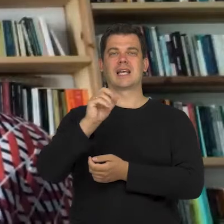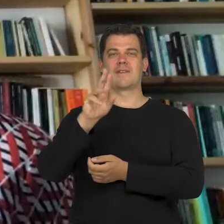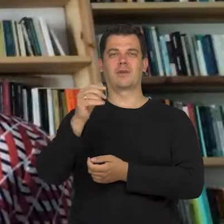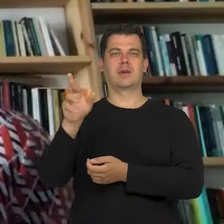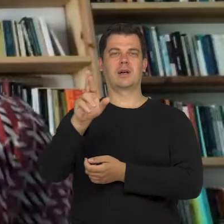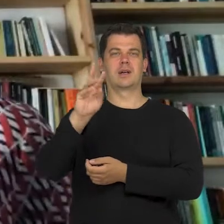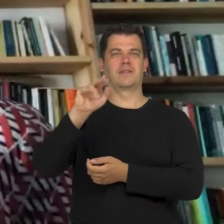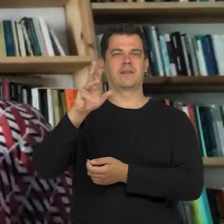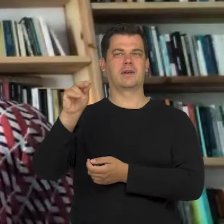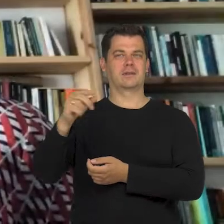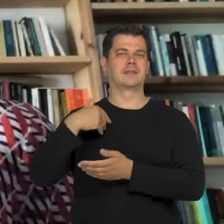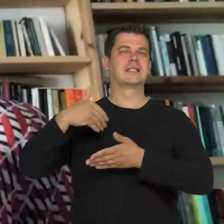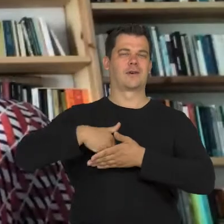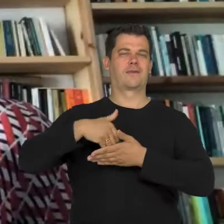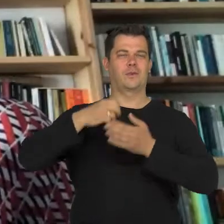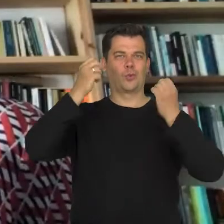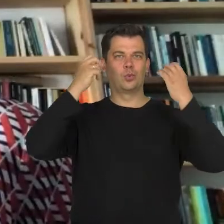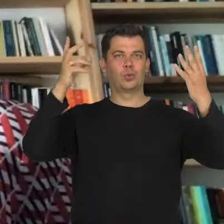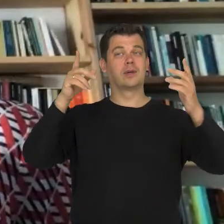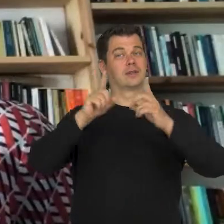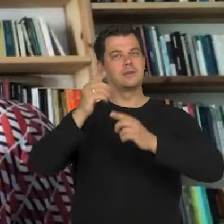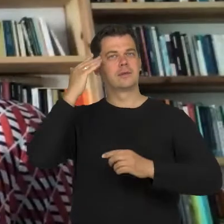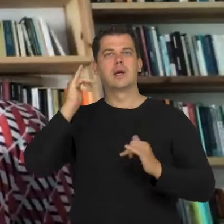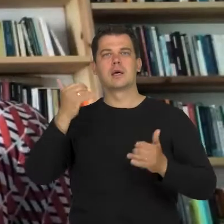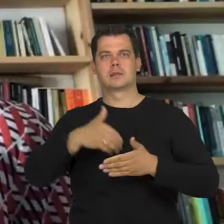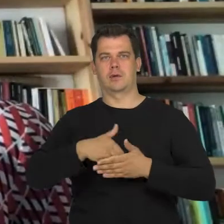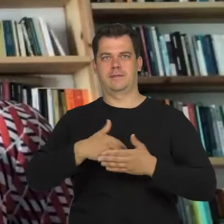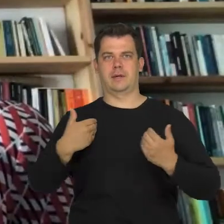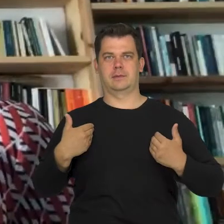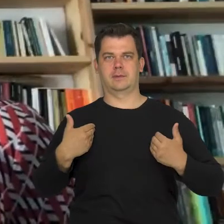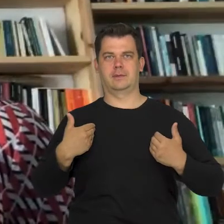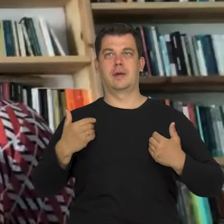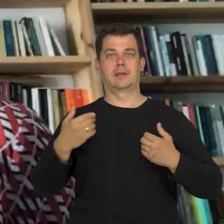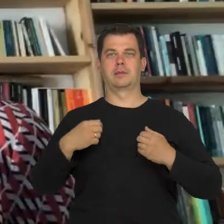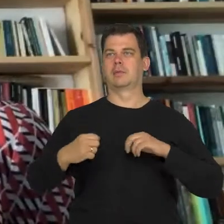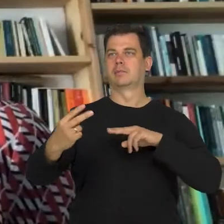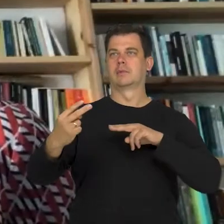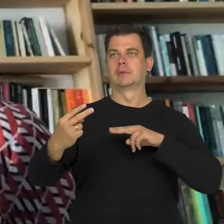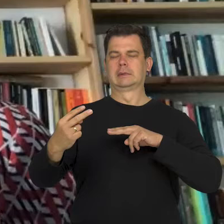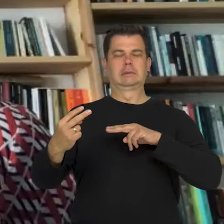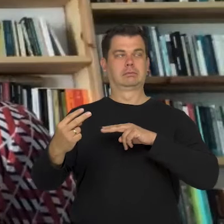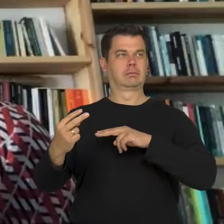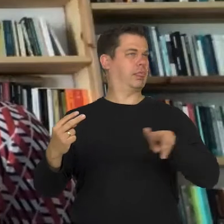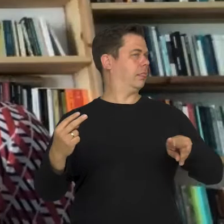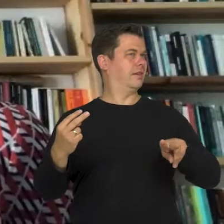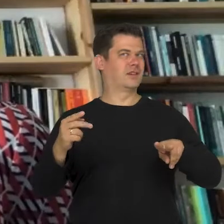and the idea that it would be good to know how to behave in that situation so that even looking away wouldn't be considered as something rude